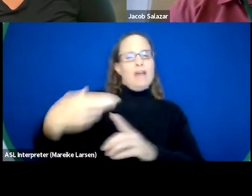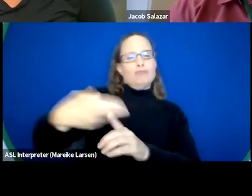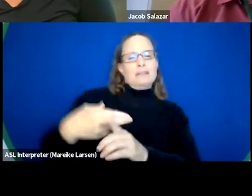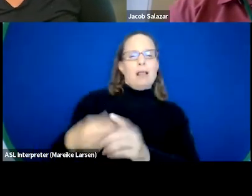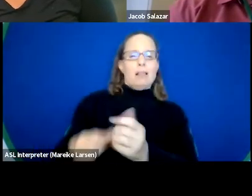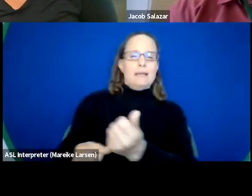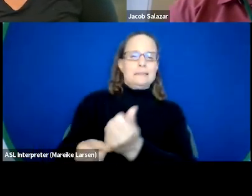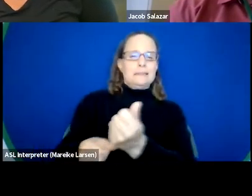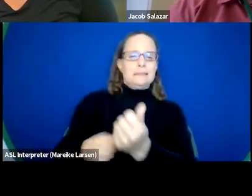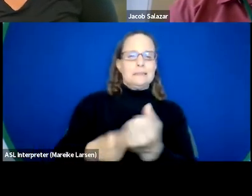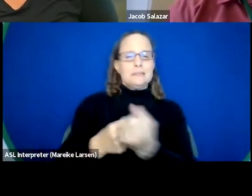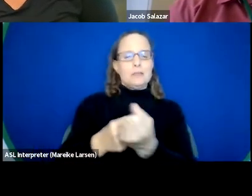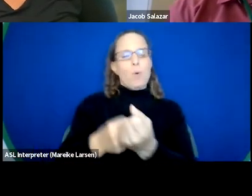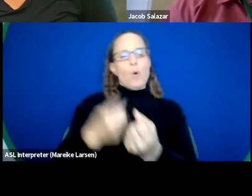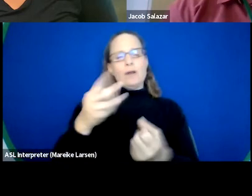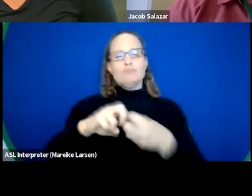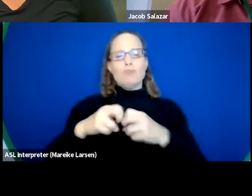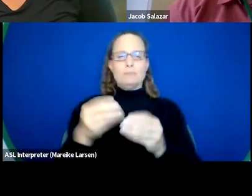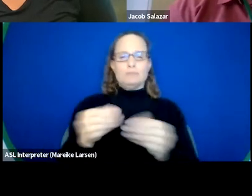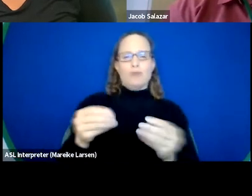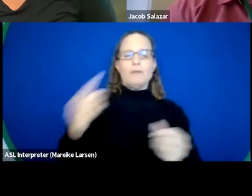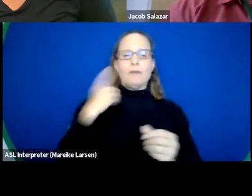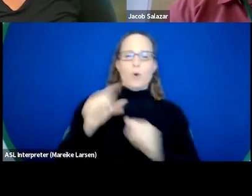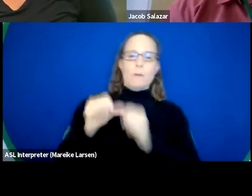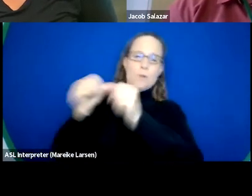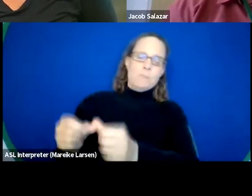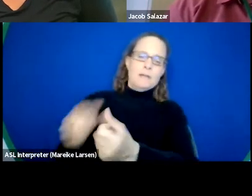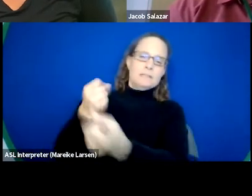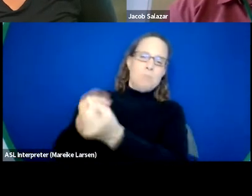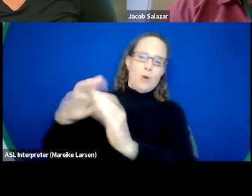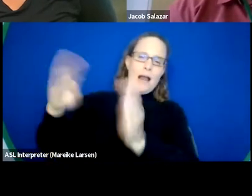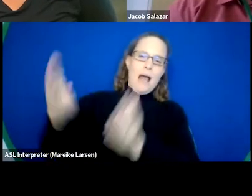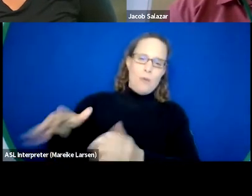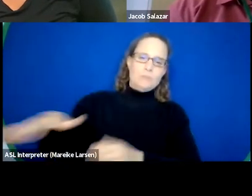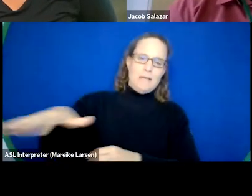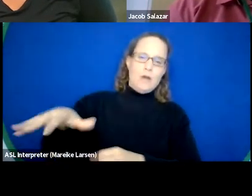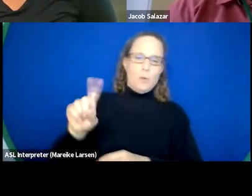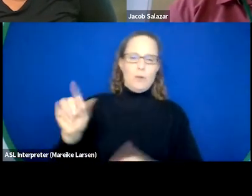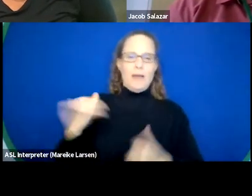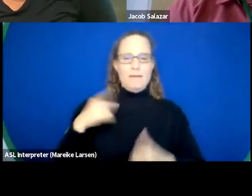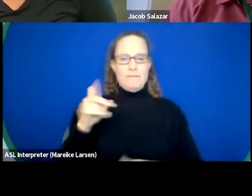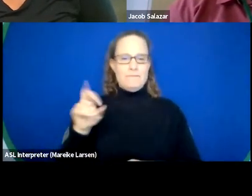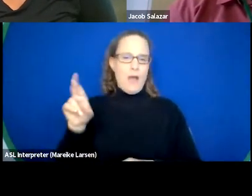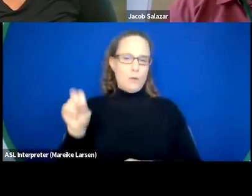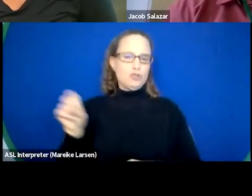and problem solve to our permanent supportive housing, where we have actual vouchers that our agency manages